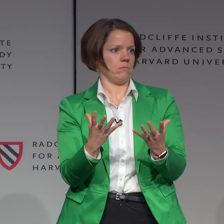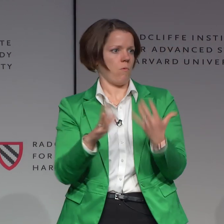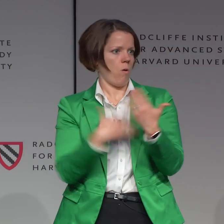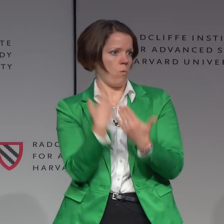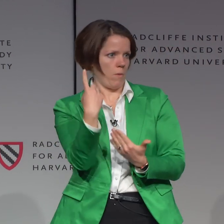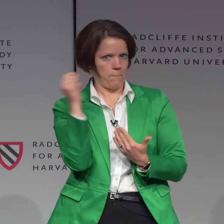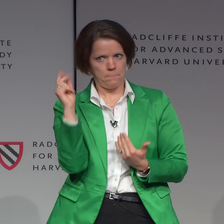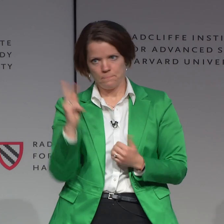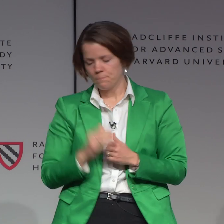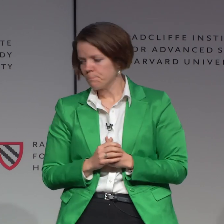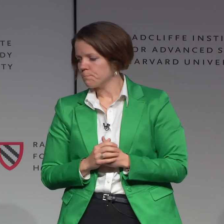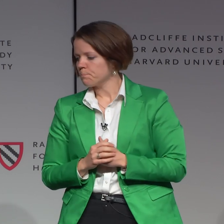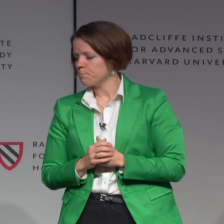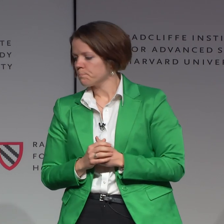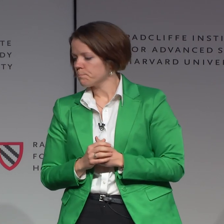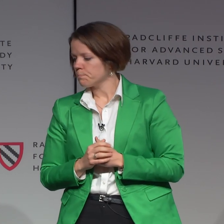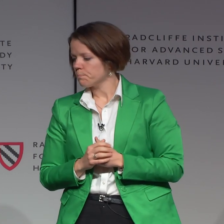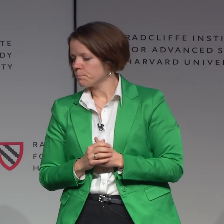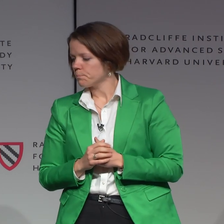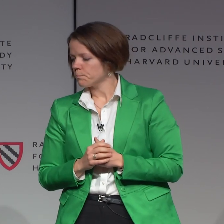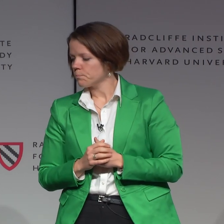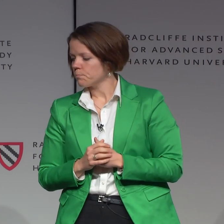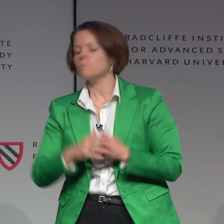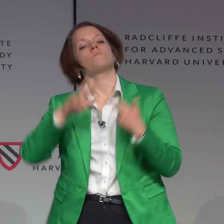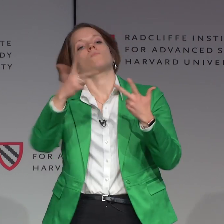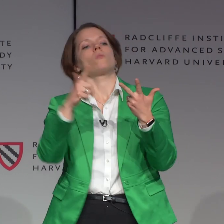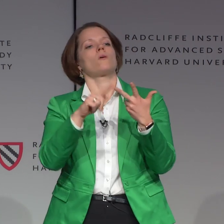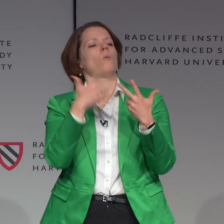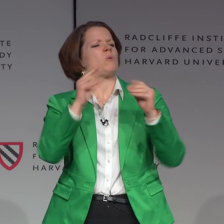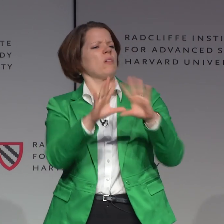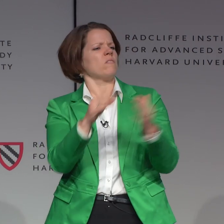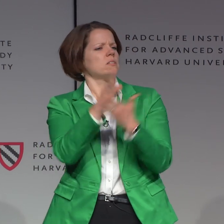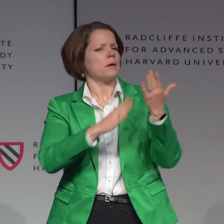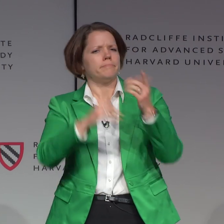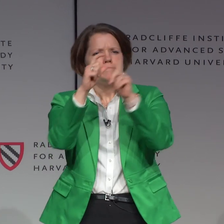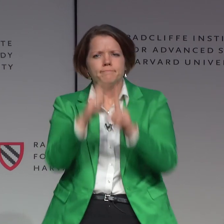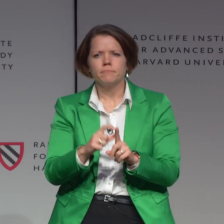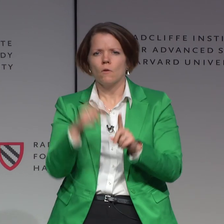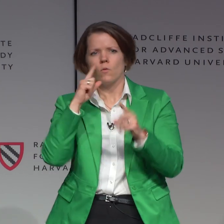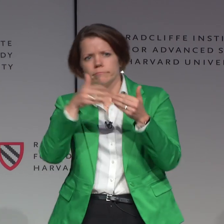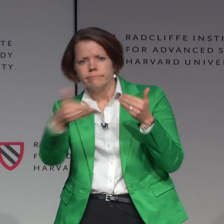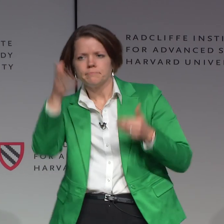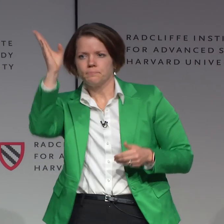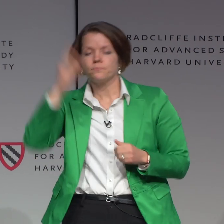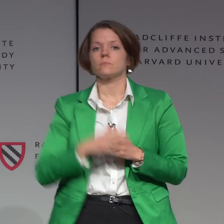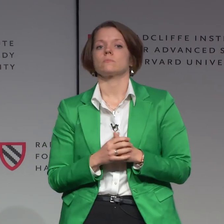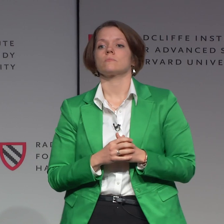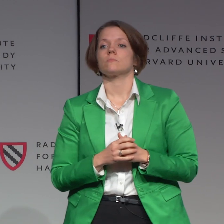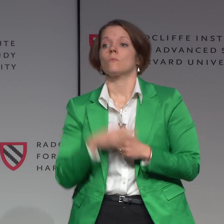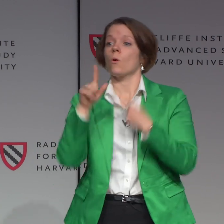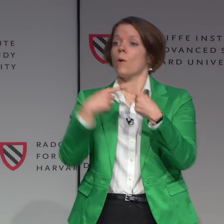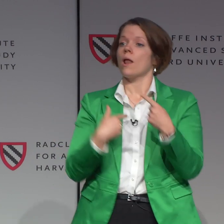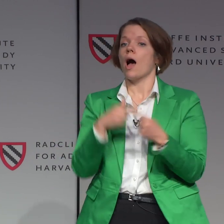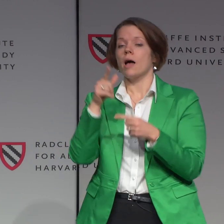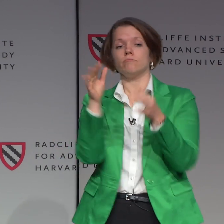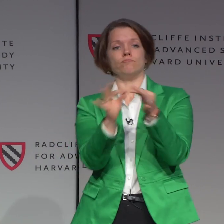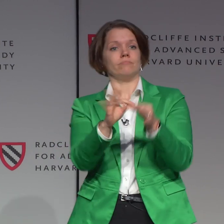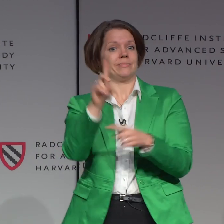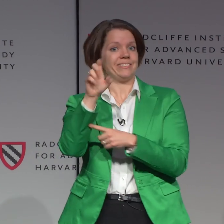So just as a whole, to keep that in mind. Also, I want to clarify some terminology that I might be using.